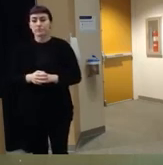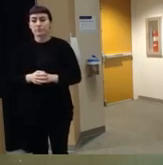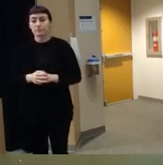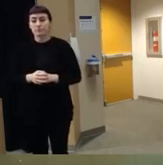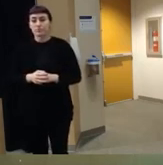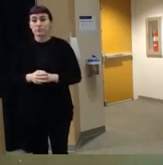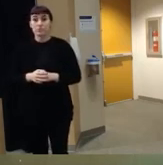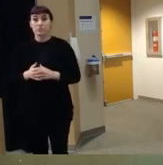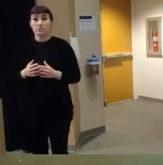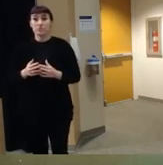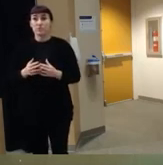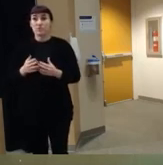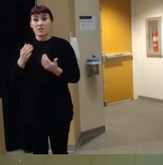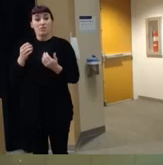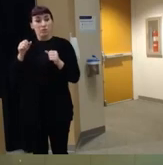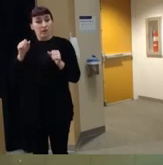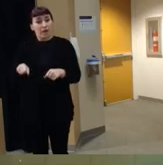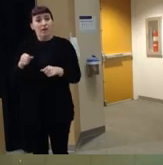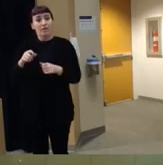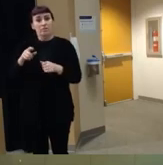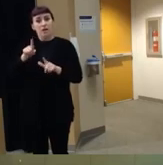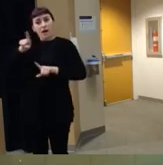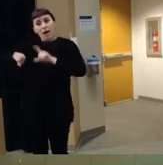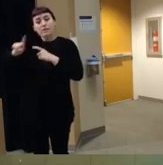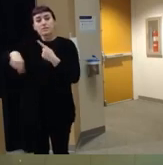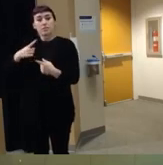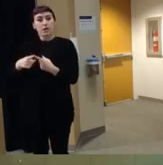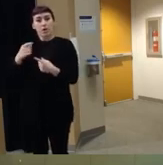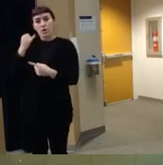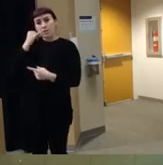we're able to start asking about the presence of guns in the home and how they're stored and